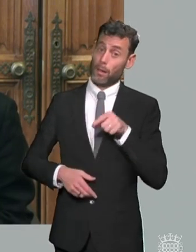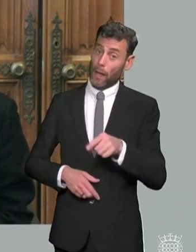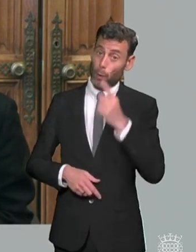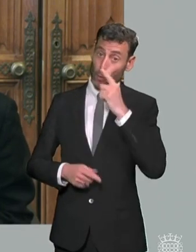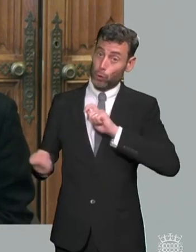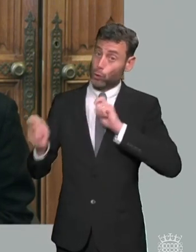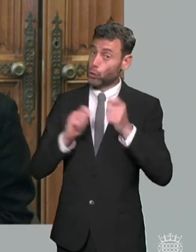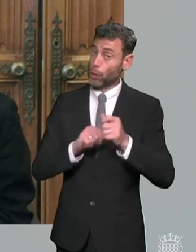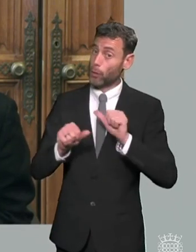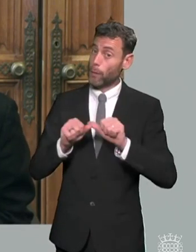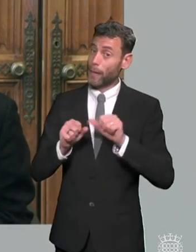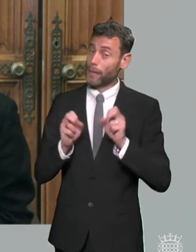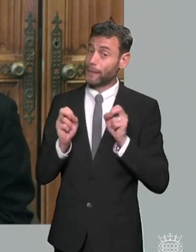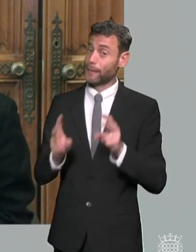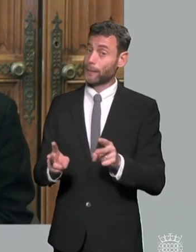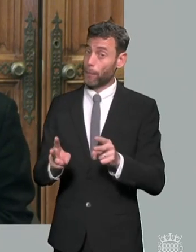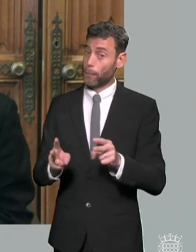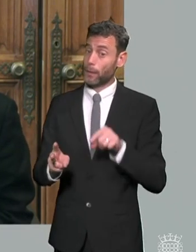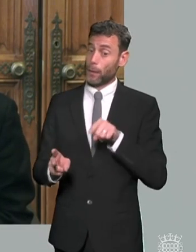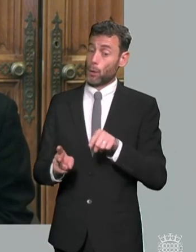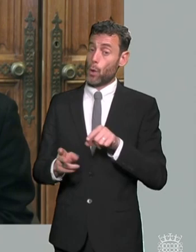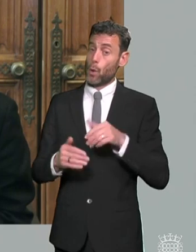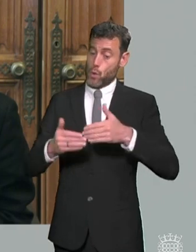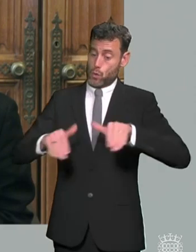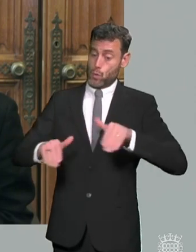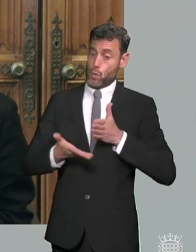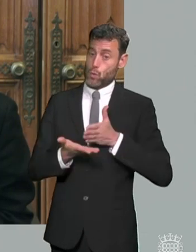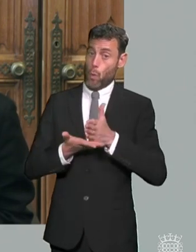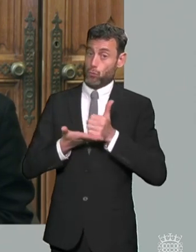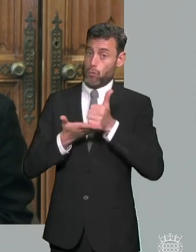than the proposed national standards and media and mandatory mediation that's been proposed